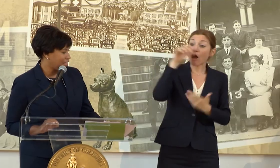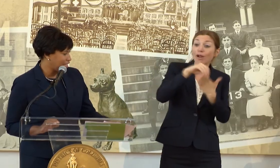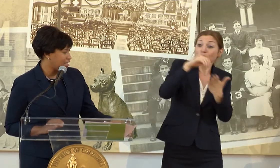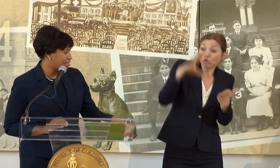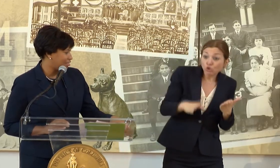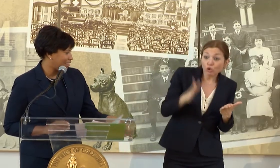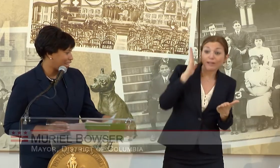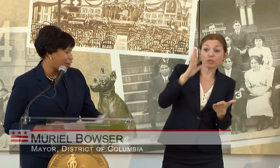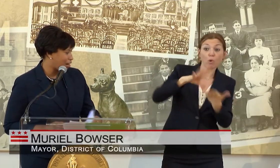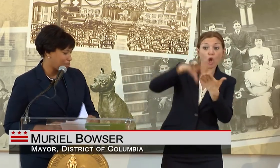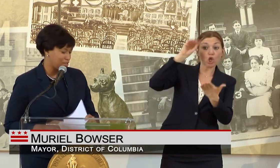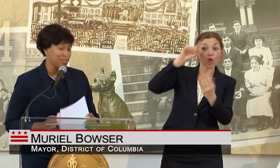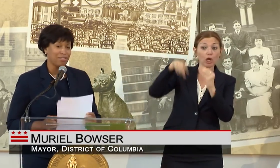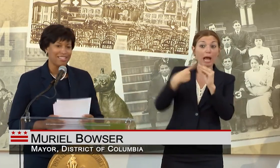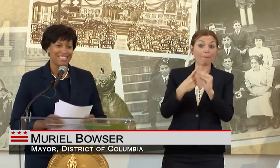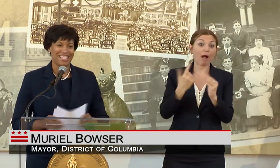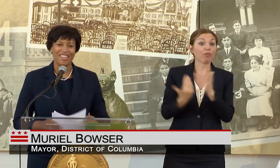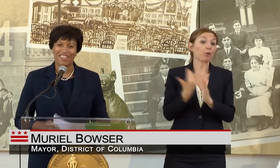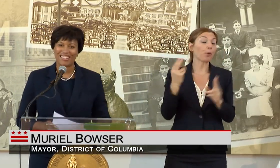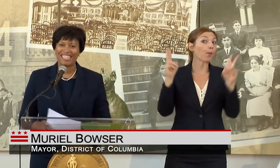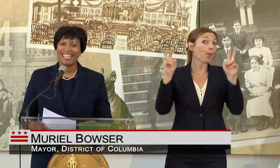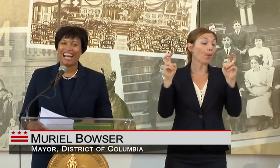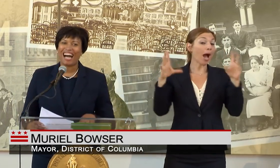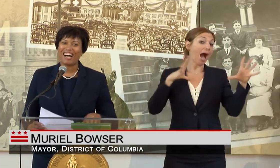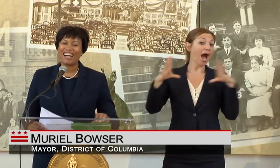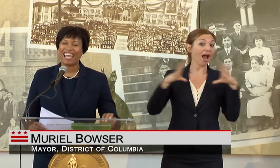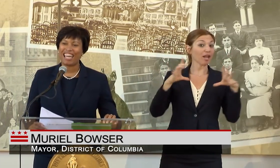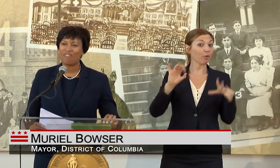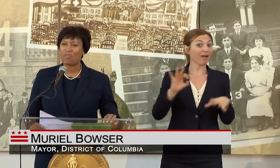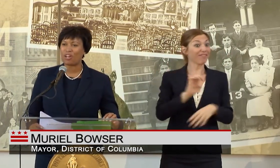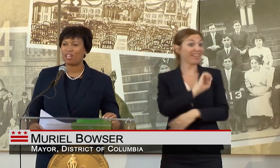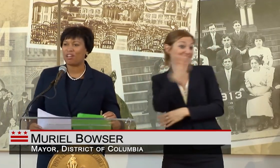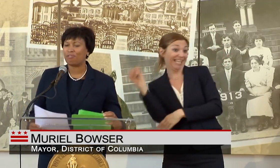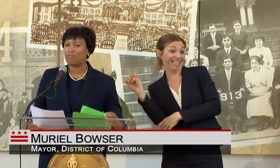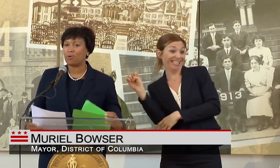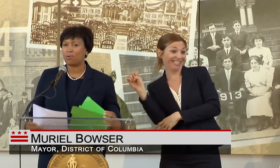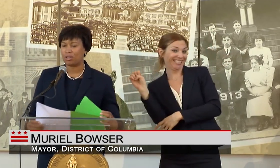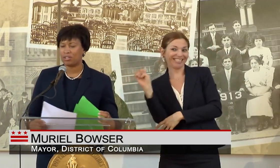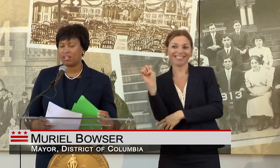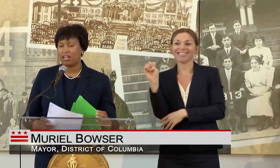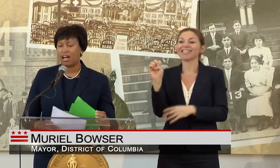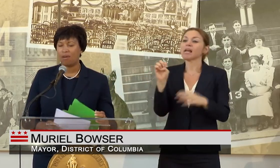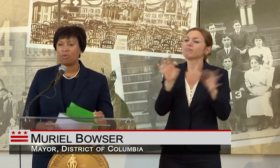THE EAST IN OUR OPPORTUNITIES HERE, AND WORKING FORWARD WITH